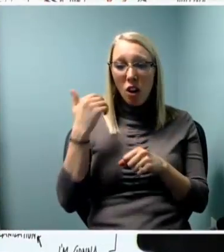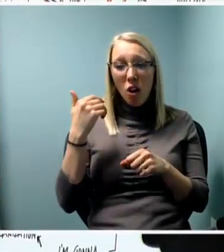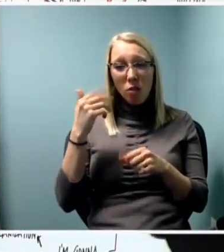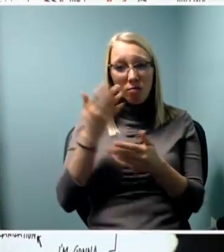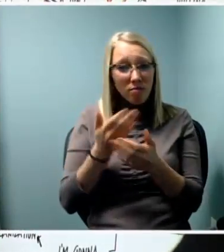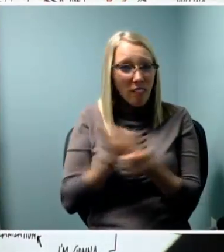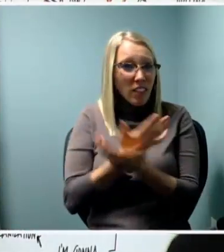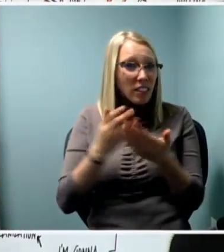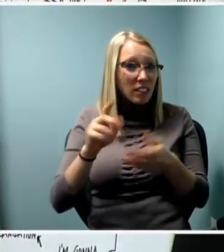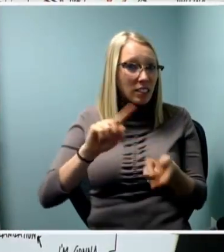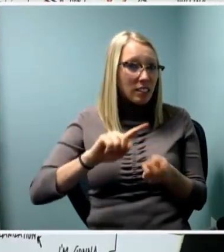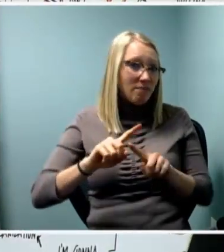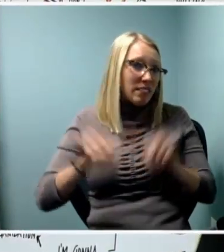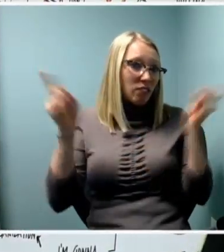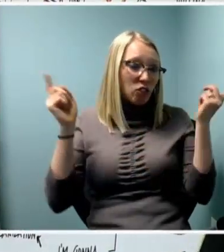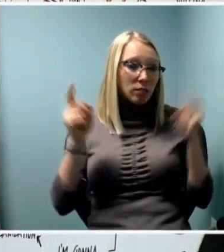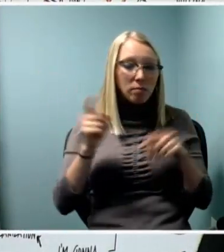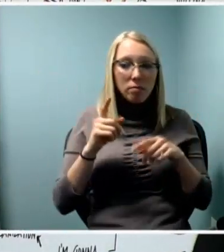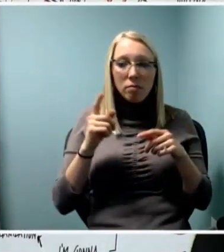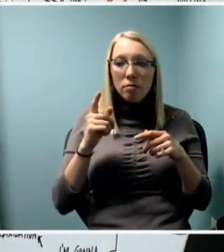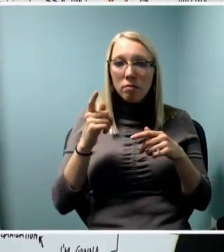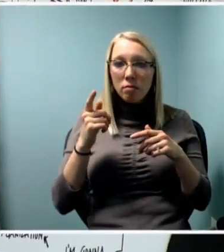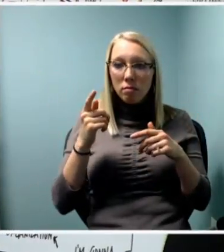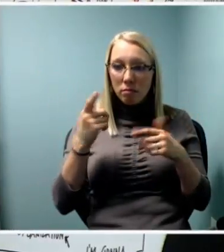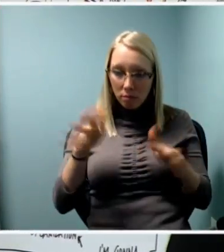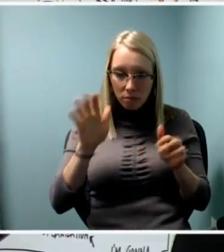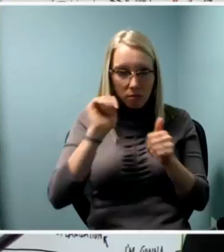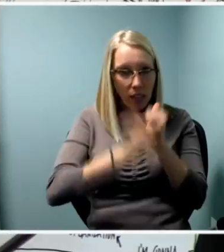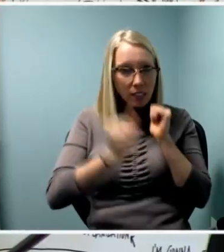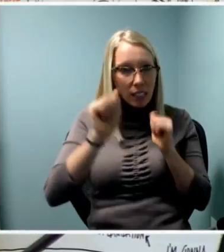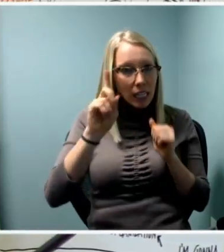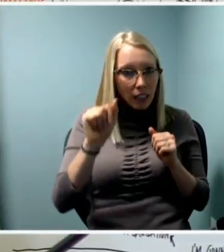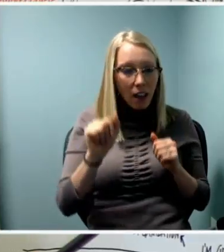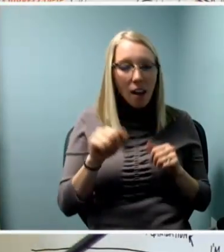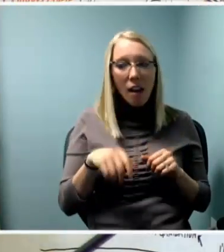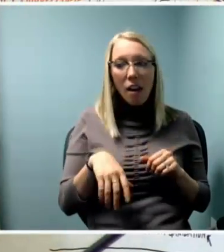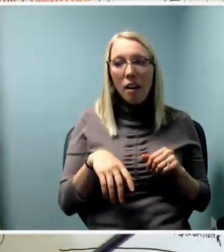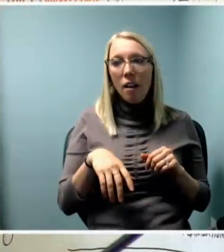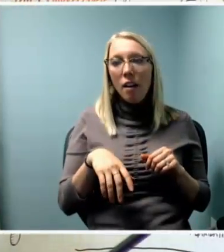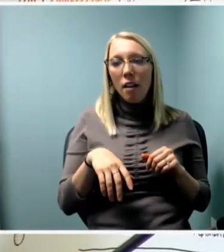but the ADA has passed, the ADA has passed long ago.